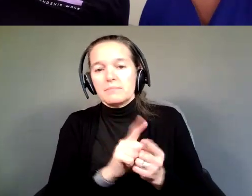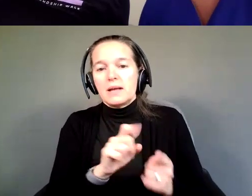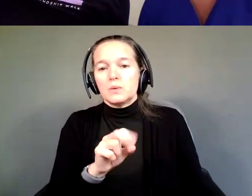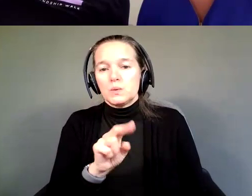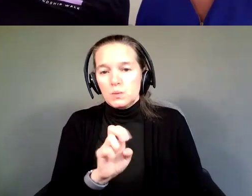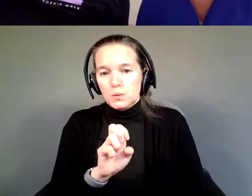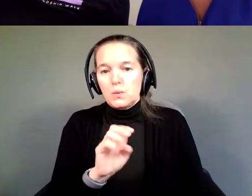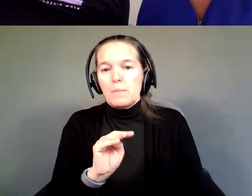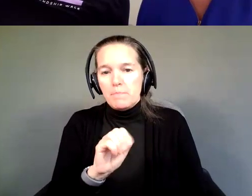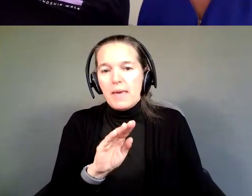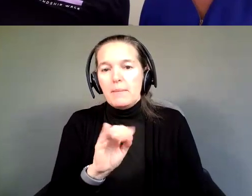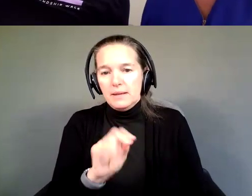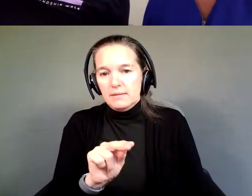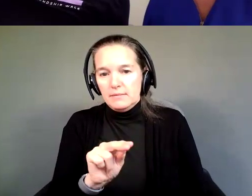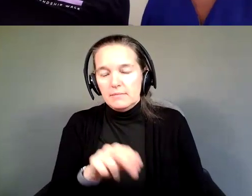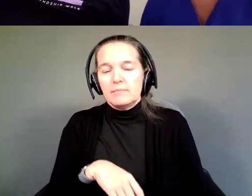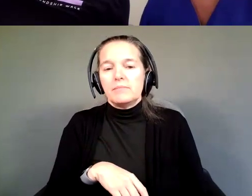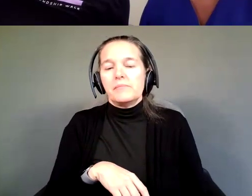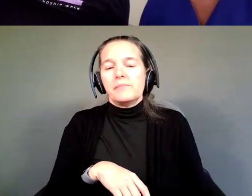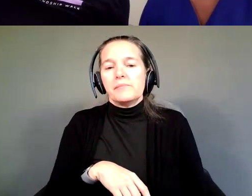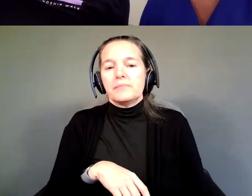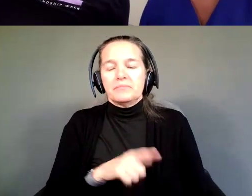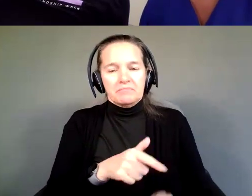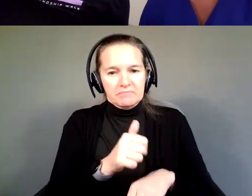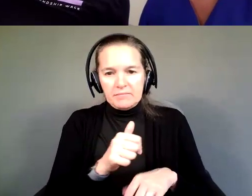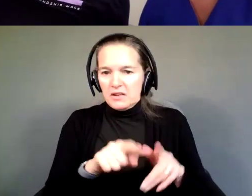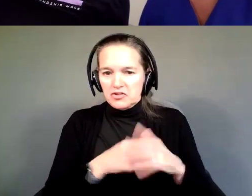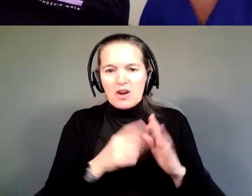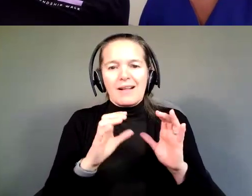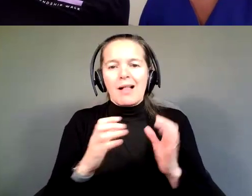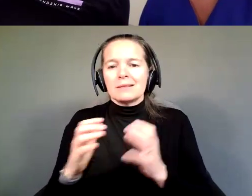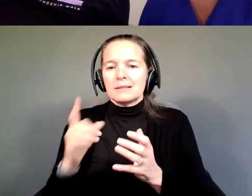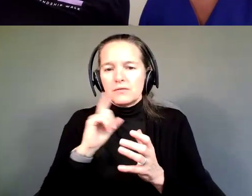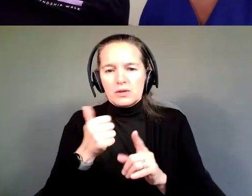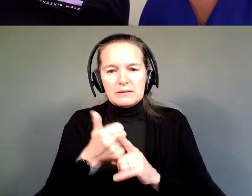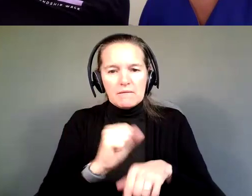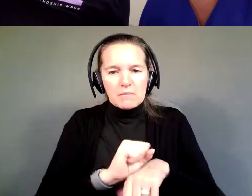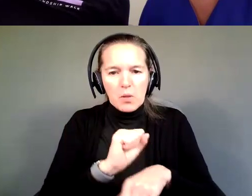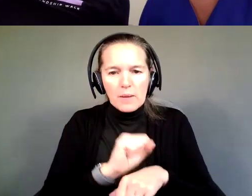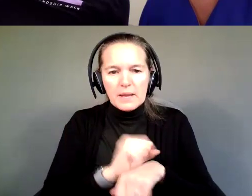That's who started the self employment classes. That's what Michael went through.